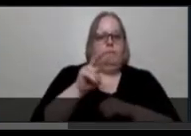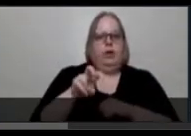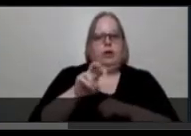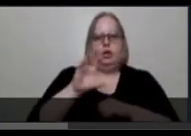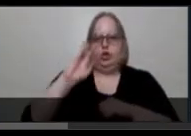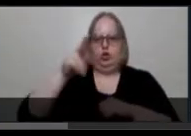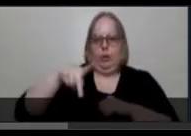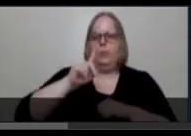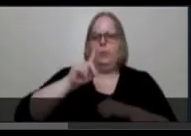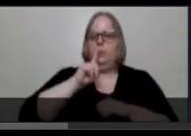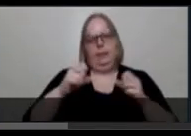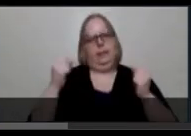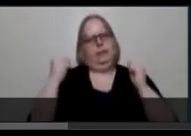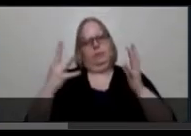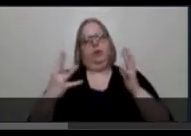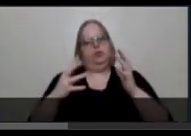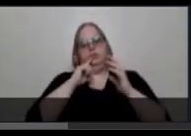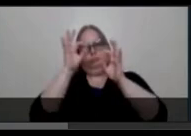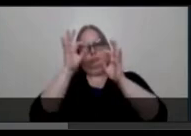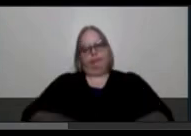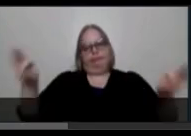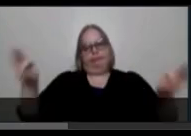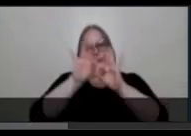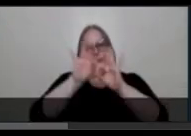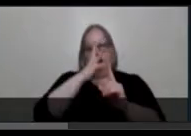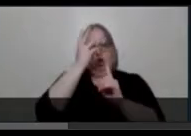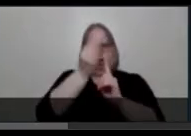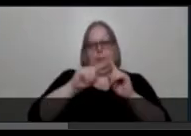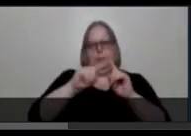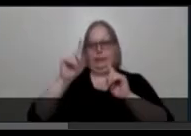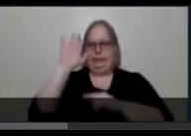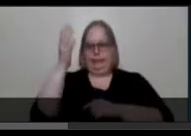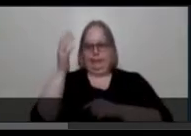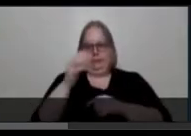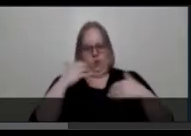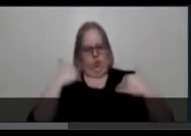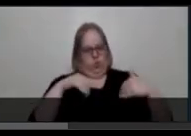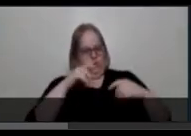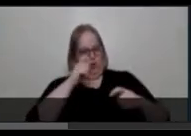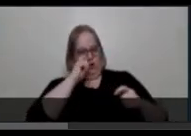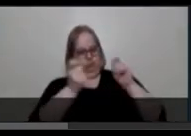activism and culture but still might seem harsh to those outside those communities